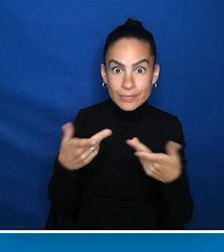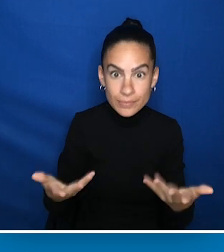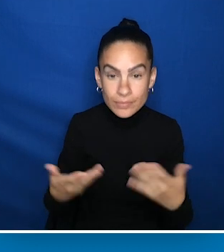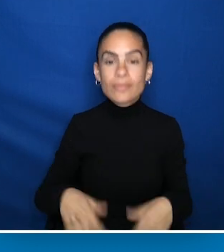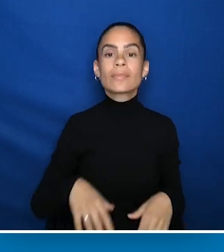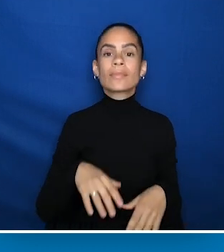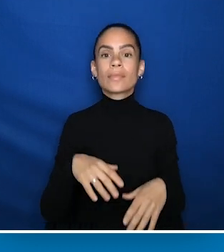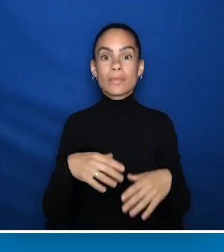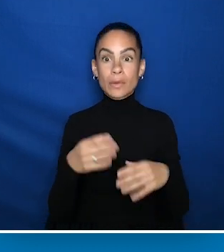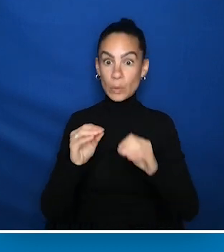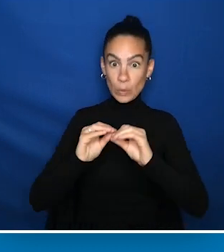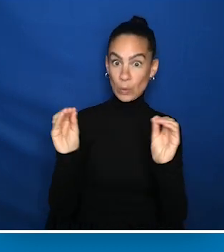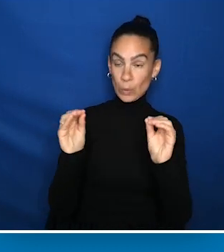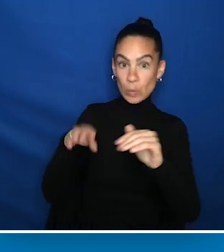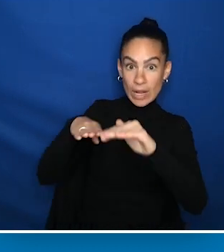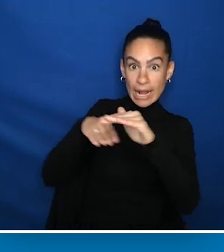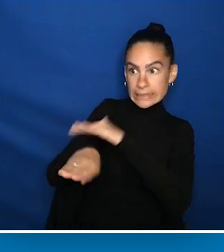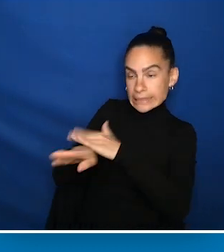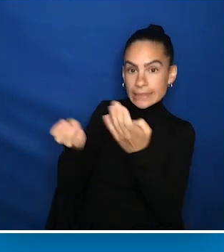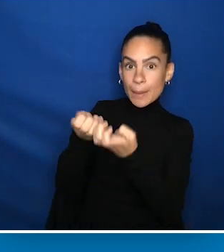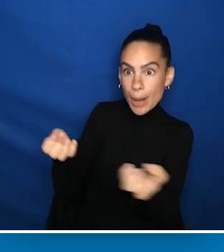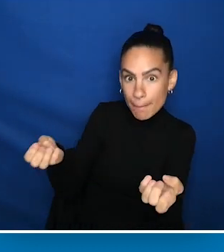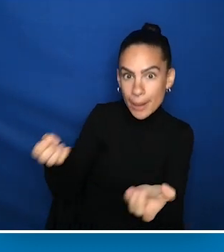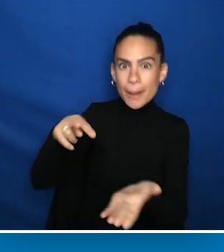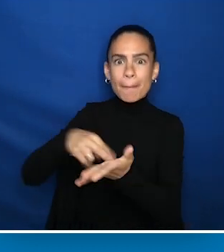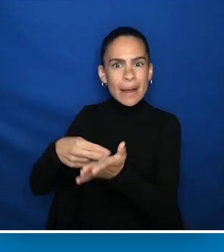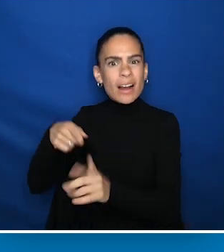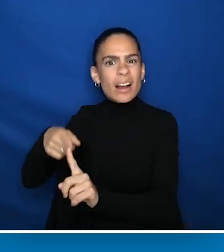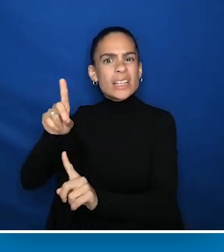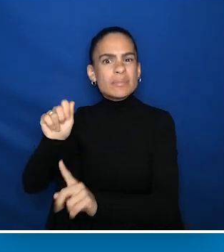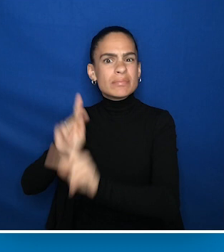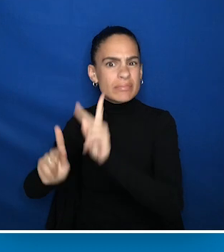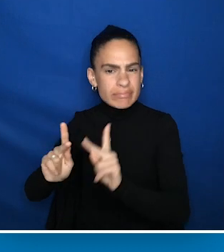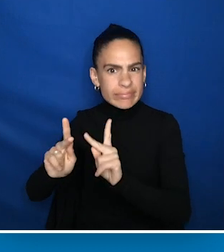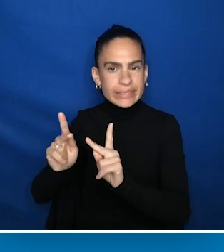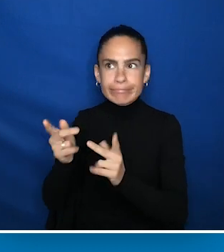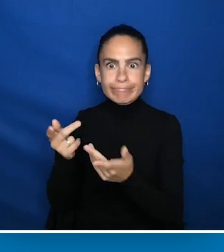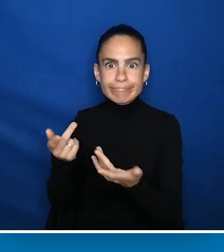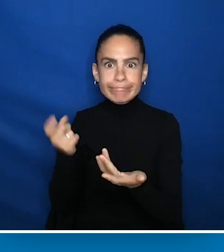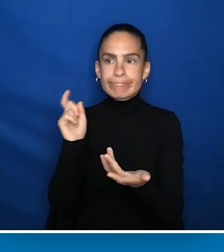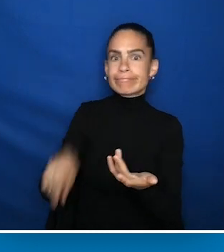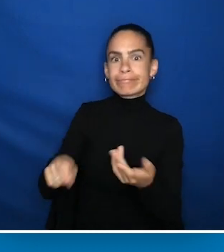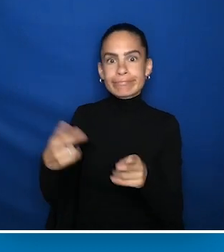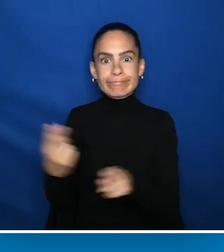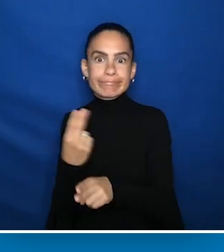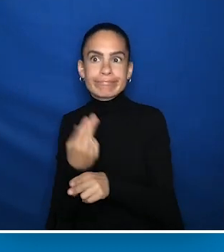The absence of such equipment results in people with mobility disabilites, who use mobility devices like my wheelchair